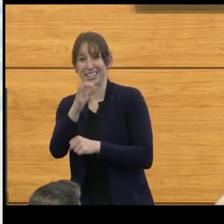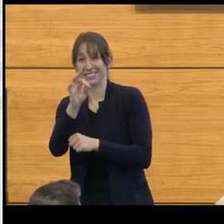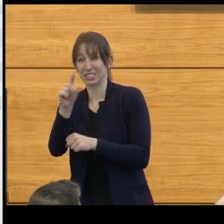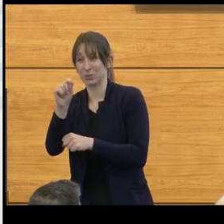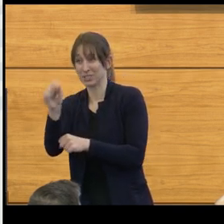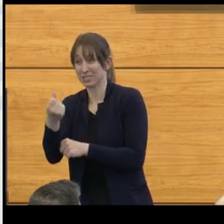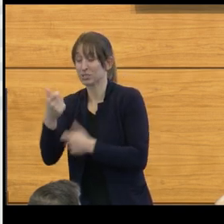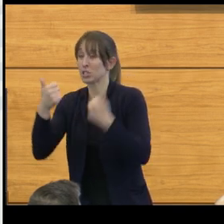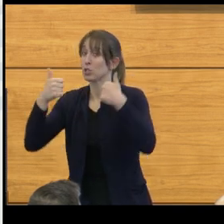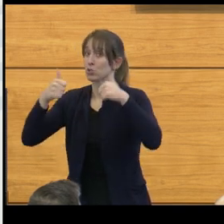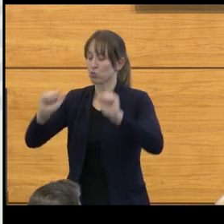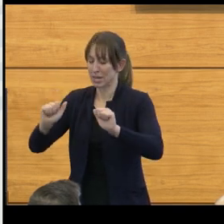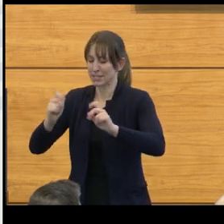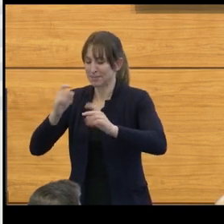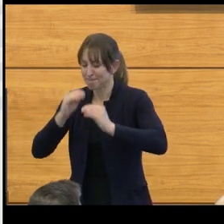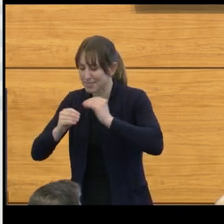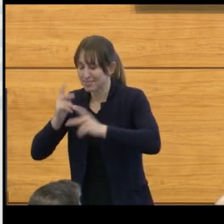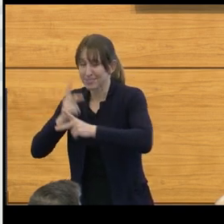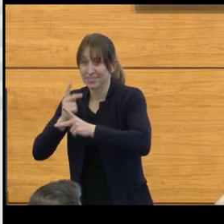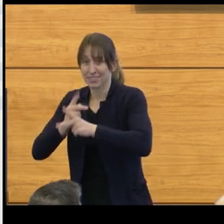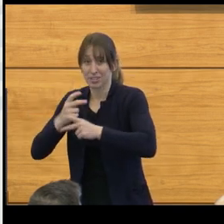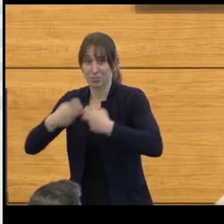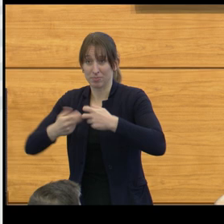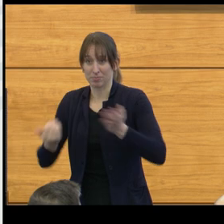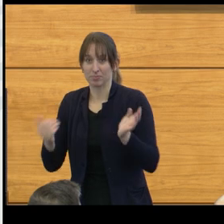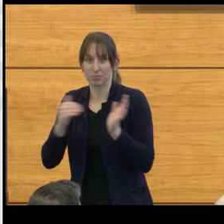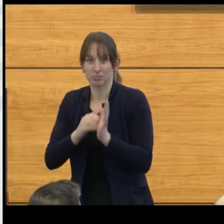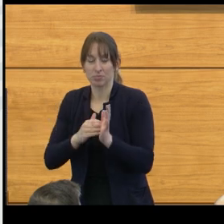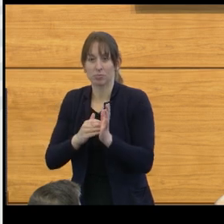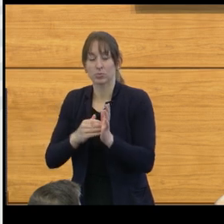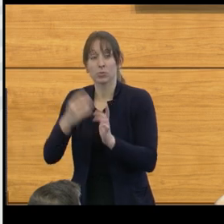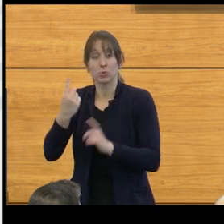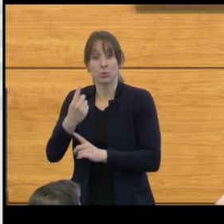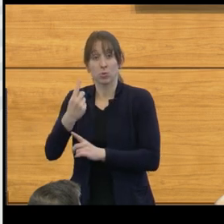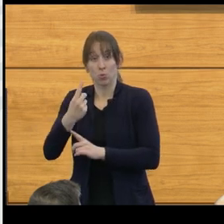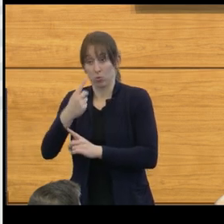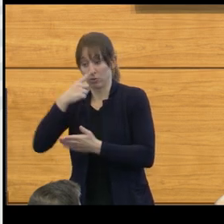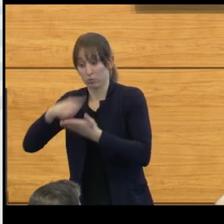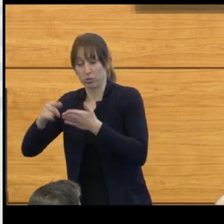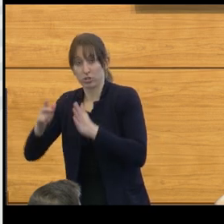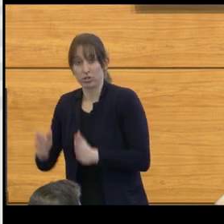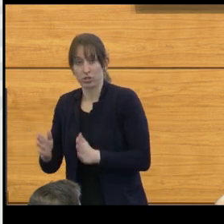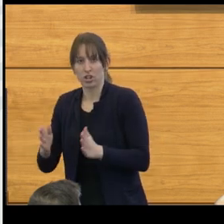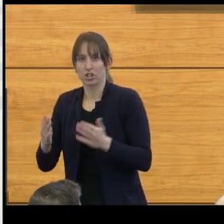Walter Dandy, one of the founding fathers of American neurosurgery, actually developed a canine model.